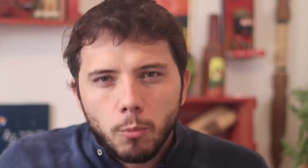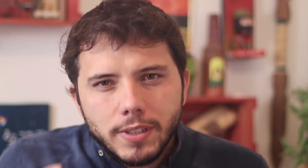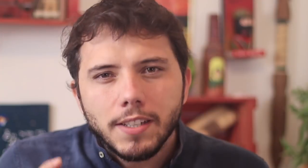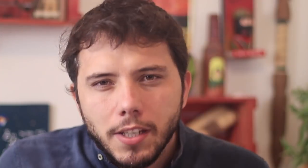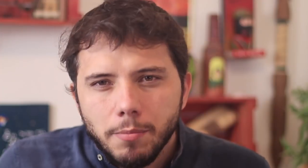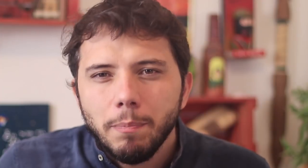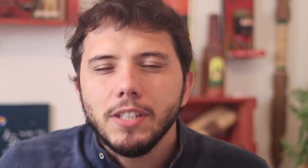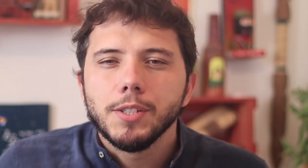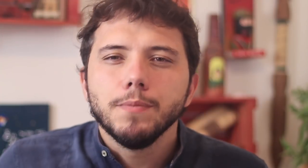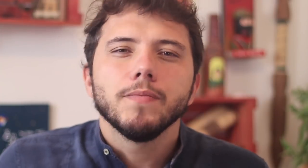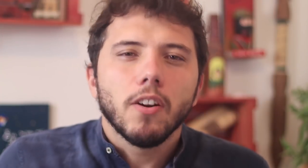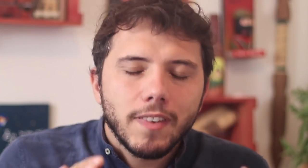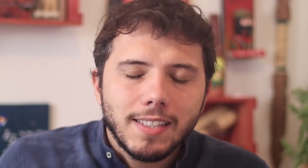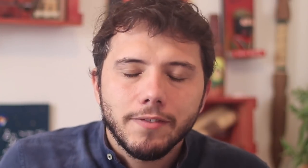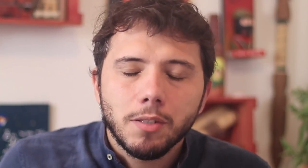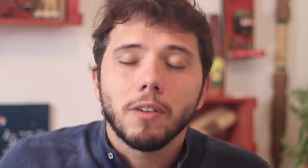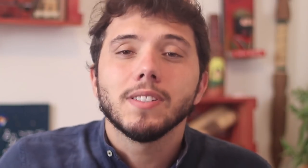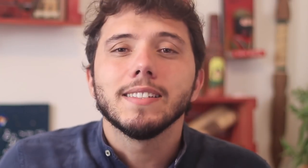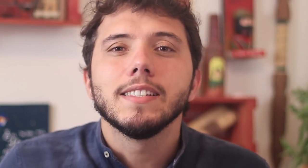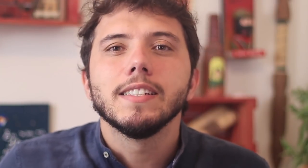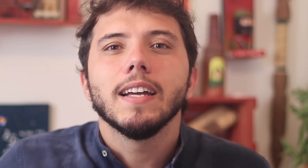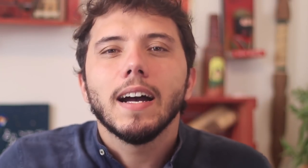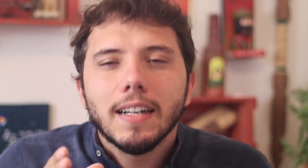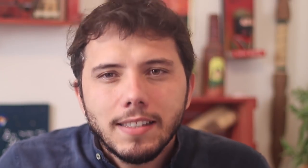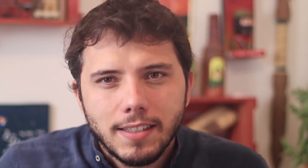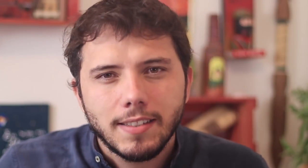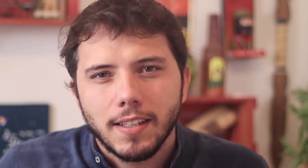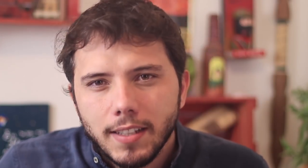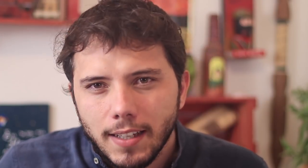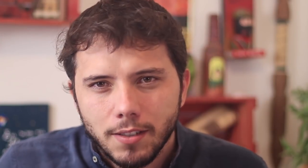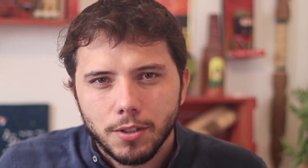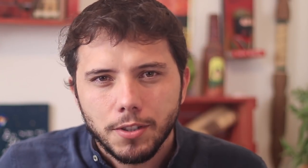Many people asked for it so I made this video for you to watch before going out today.